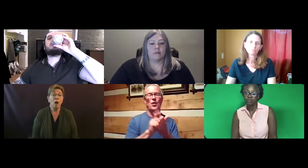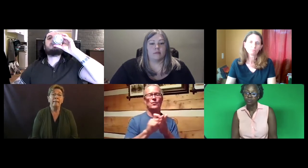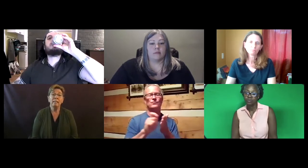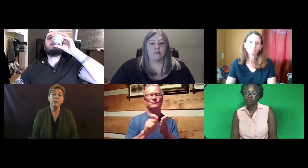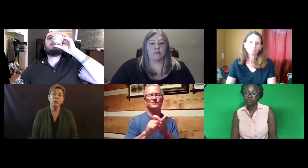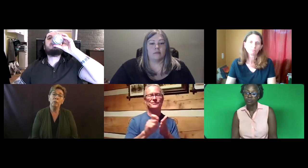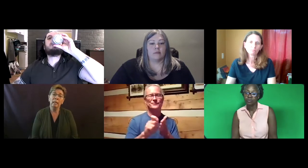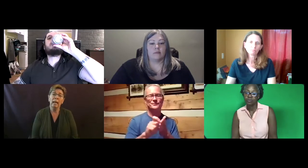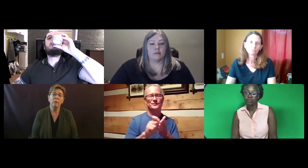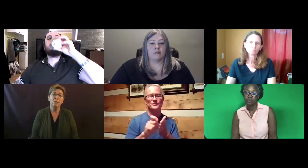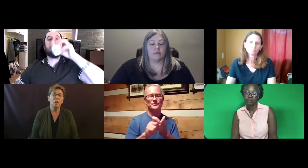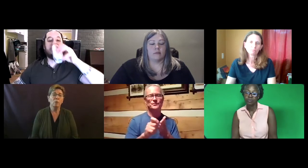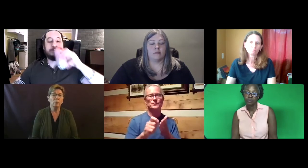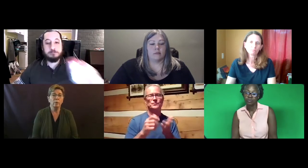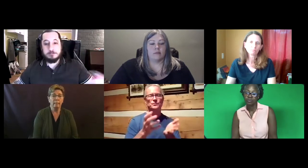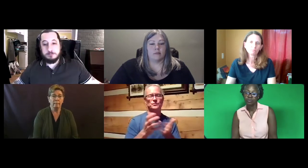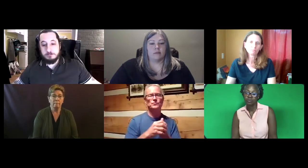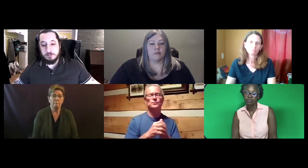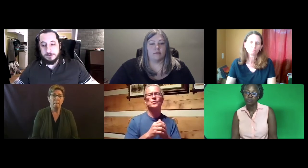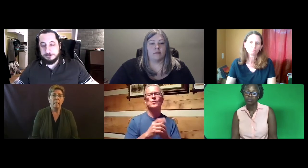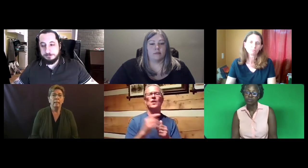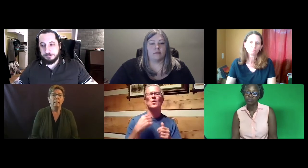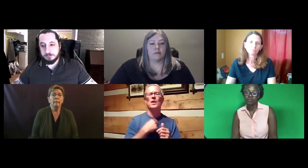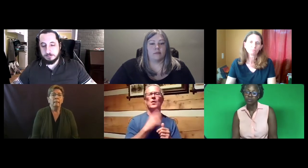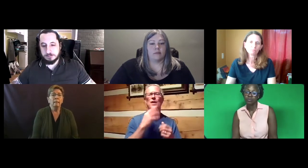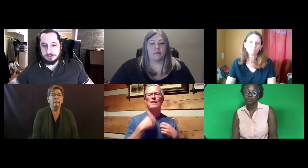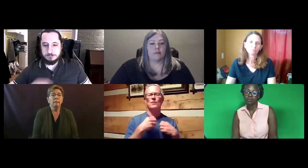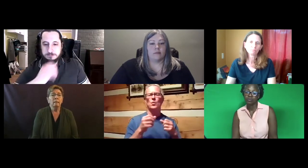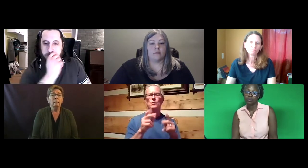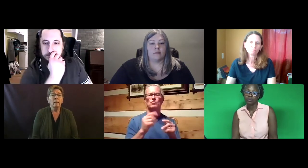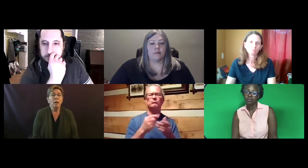And that's very unique how this law was written.